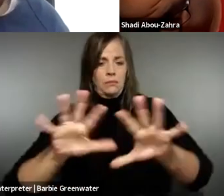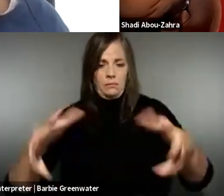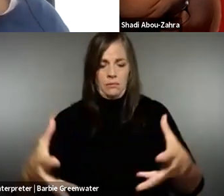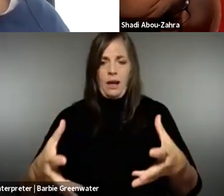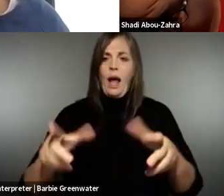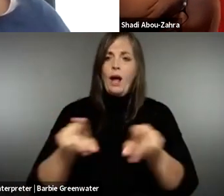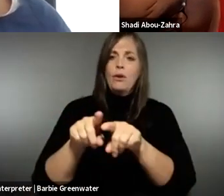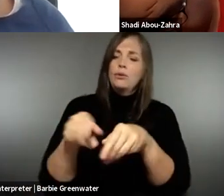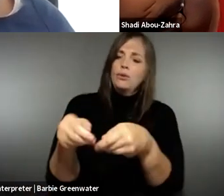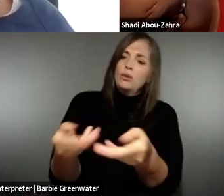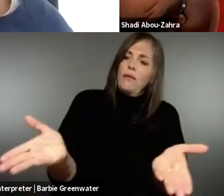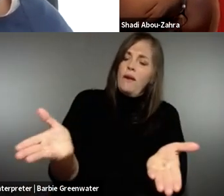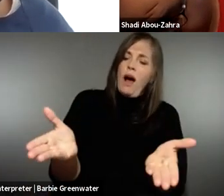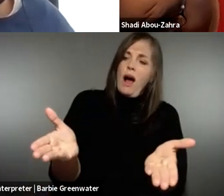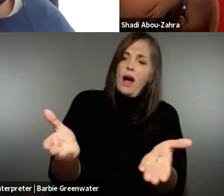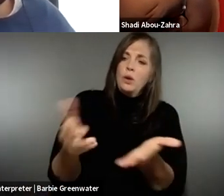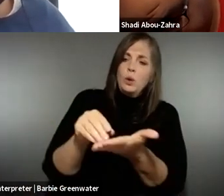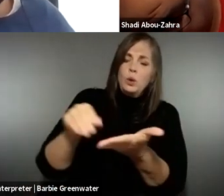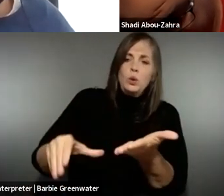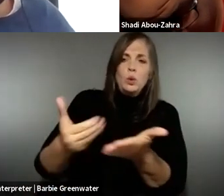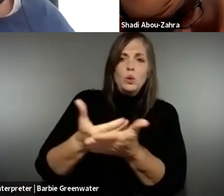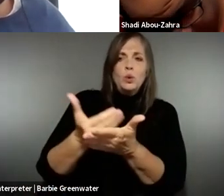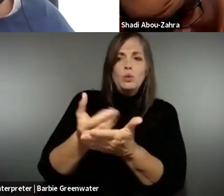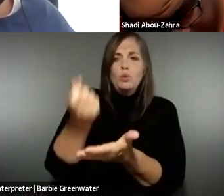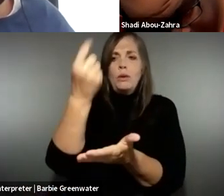and also to give a student a common view on how